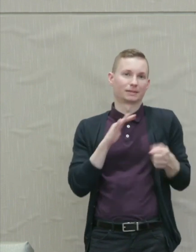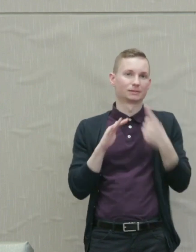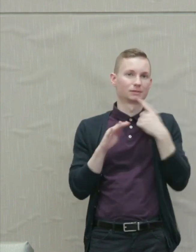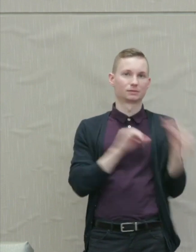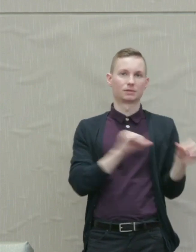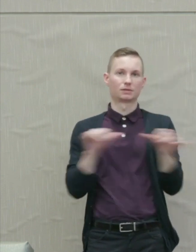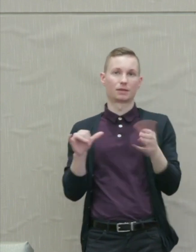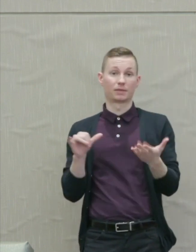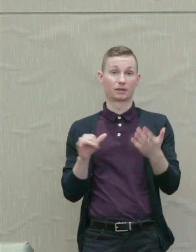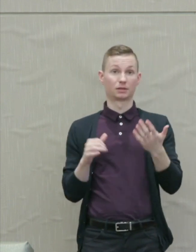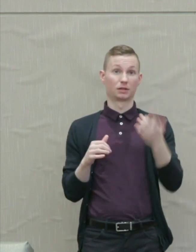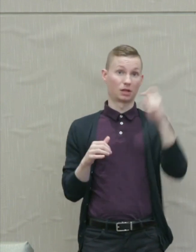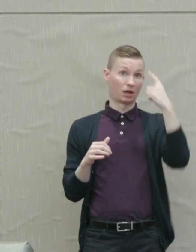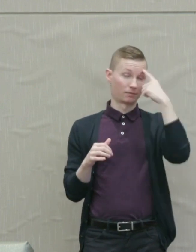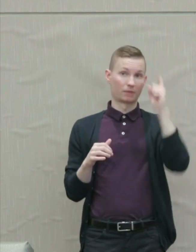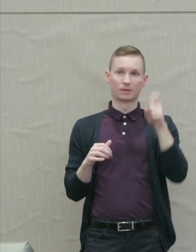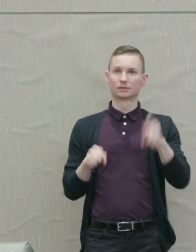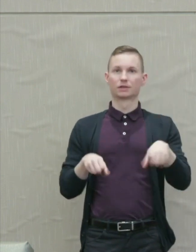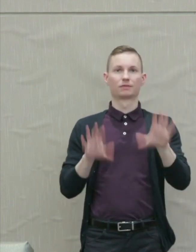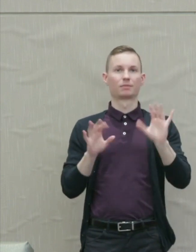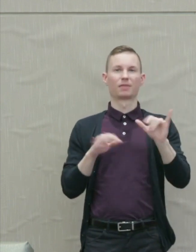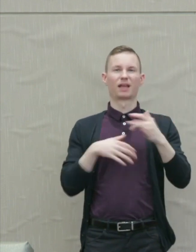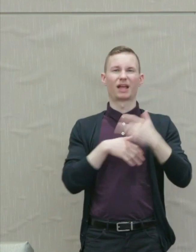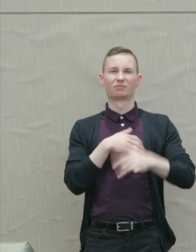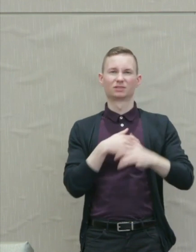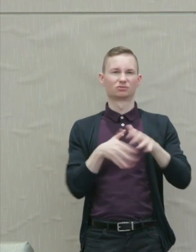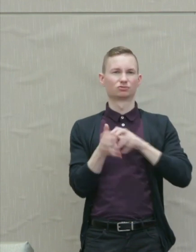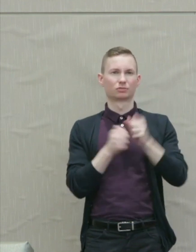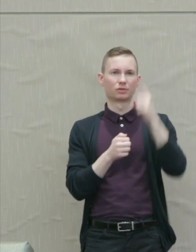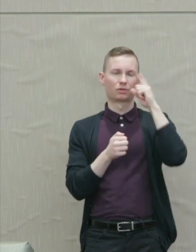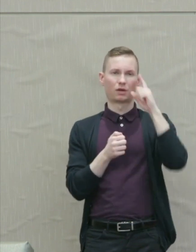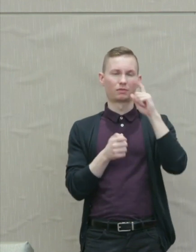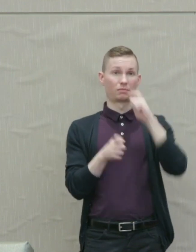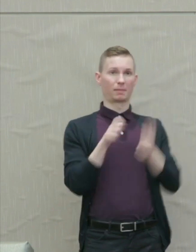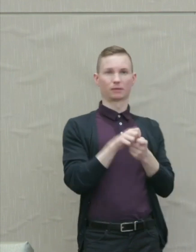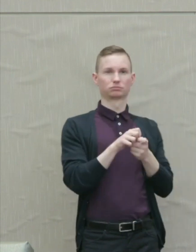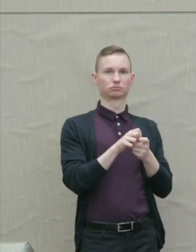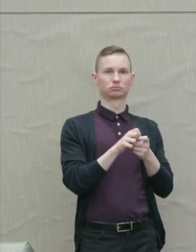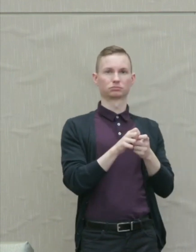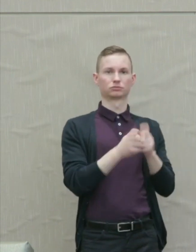Democracy must give up the empty and destructive thought of payback and move toward a future